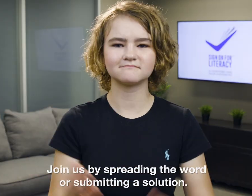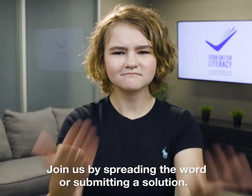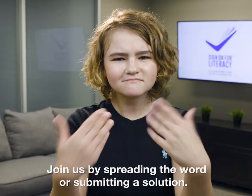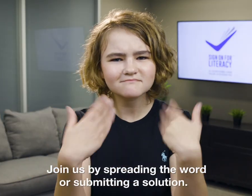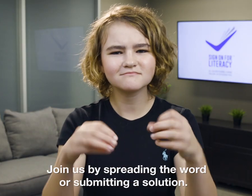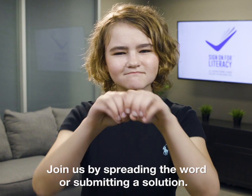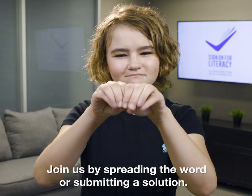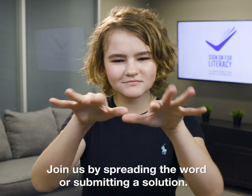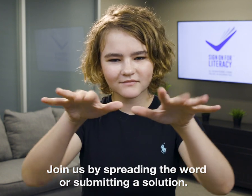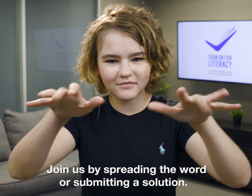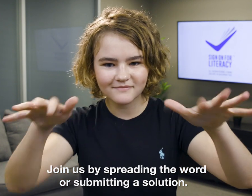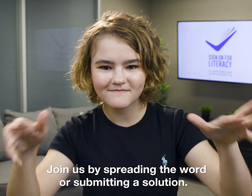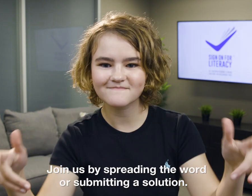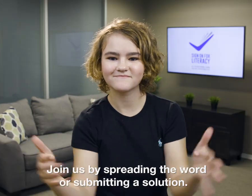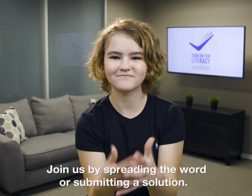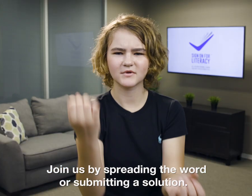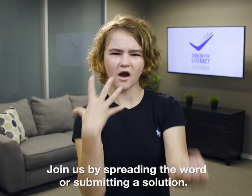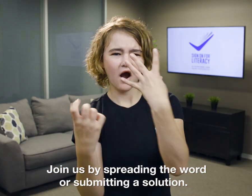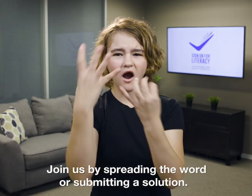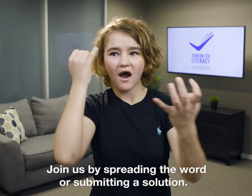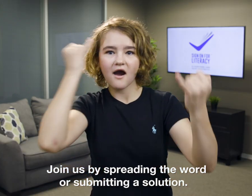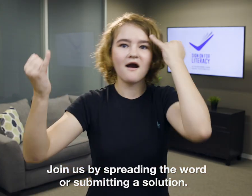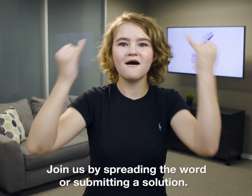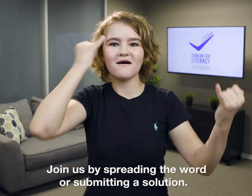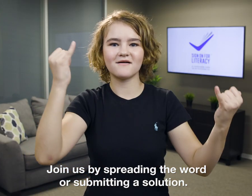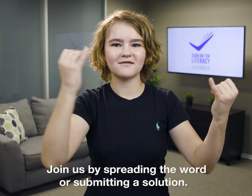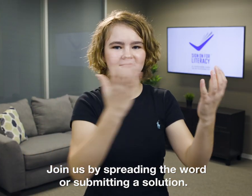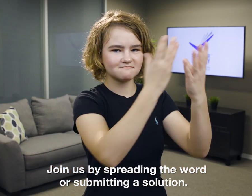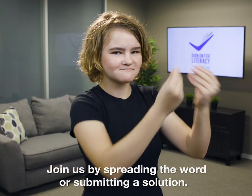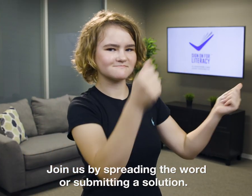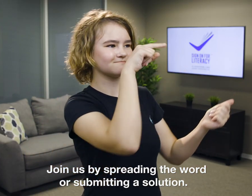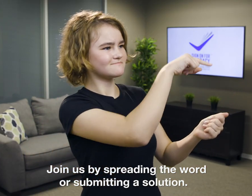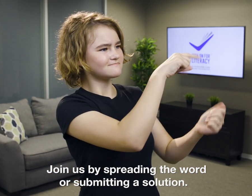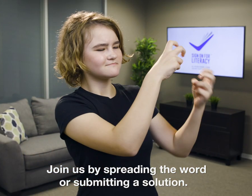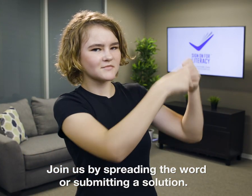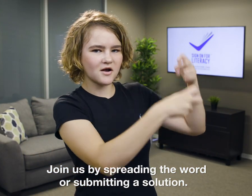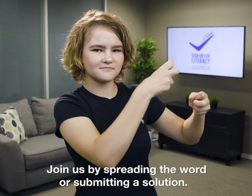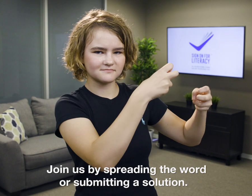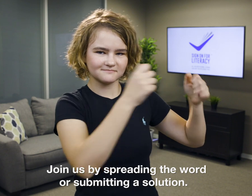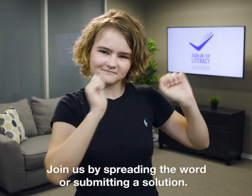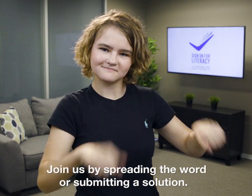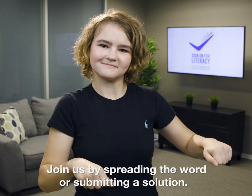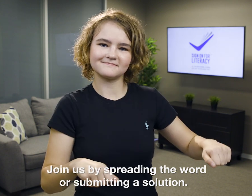Join us by spreading the word or submitting a solution.